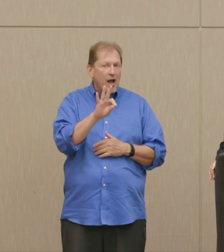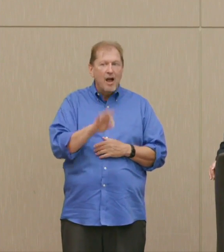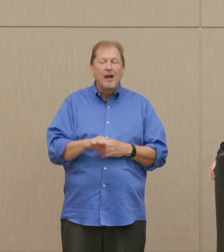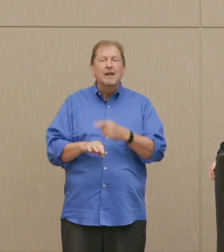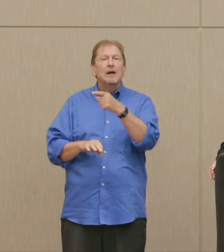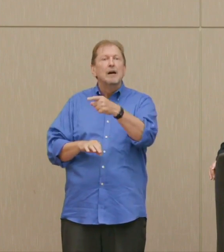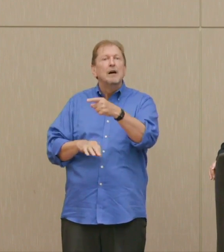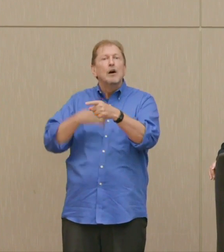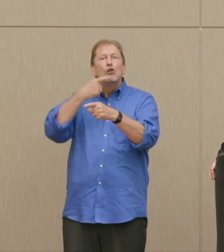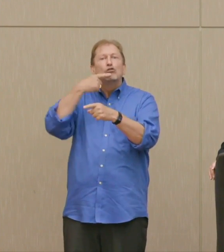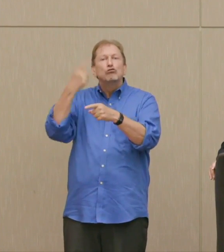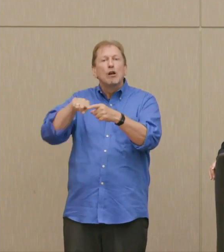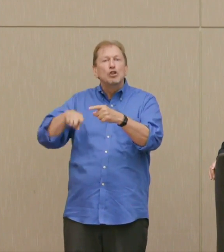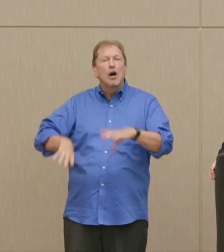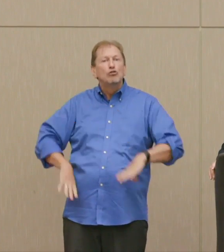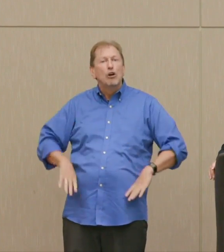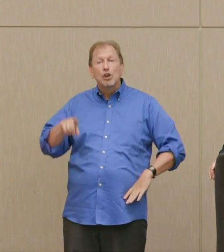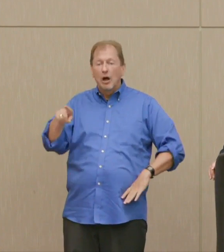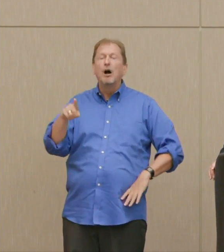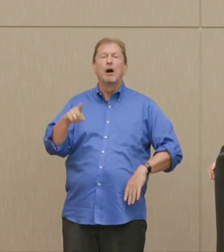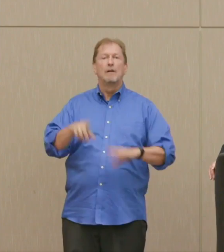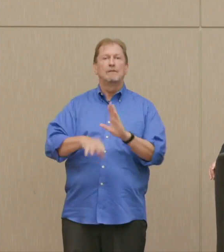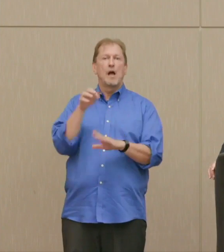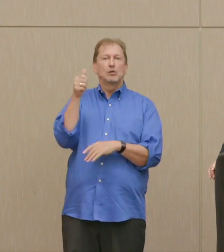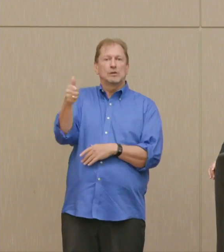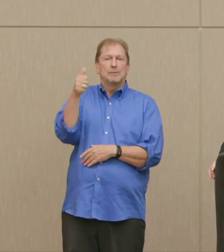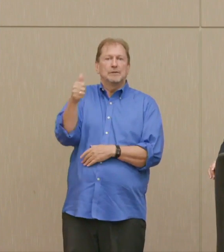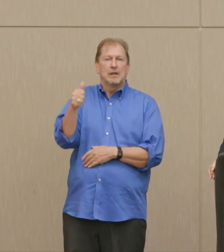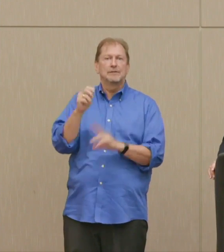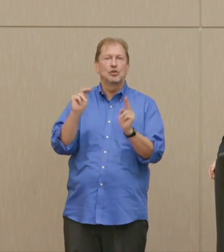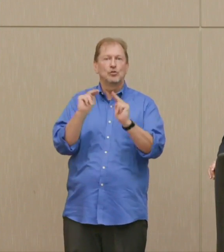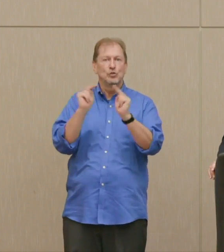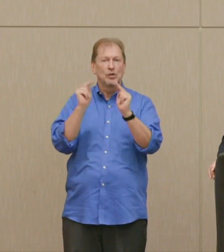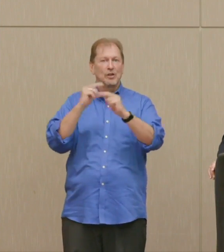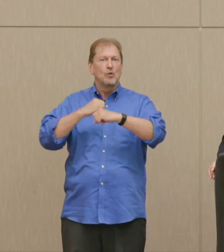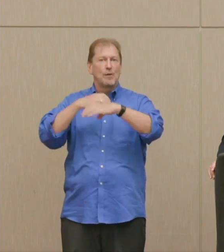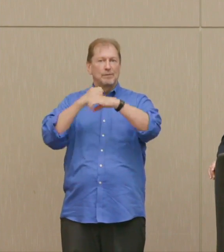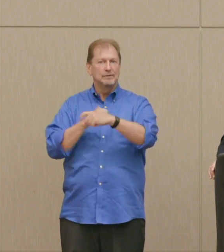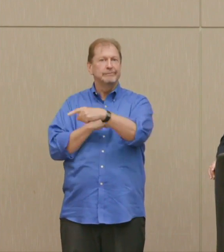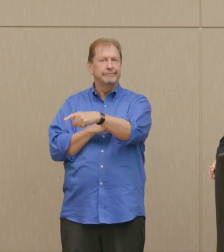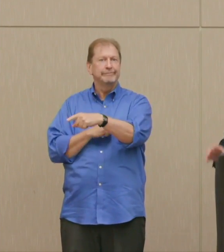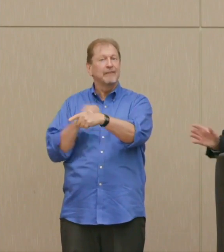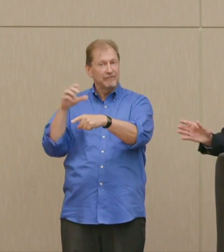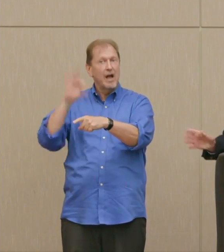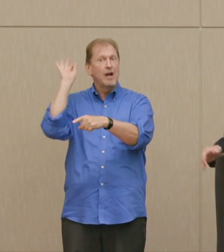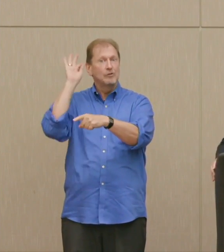first device, Joe-1, we called it for Joseph Stalin.